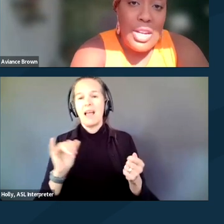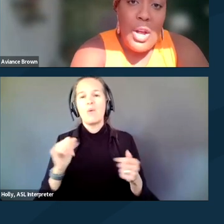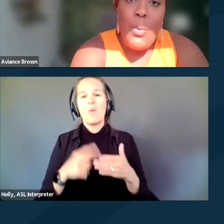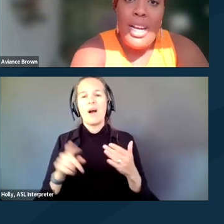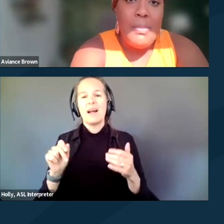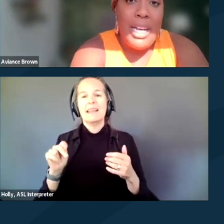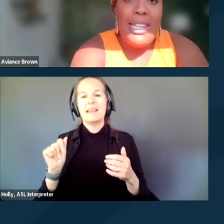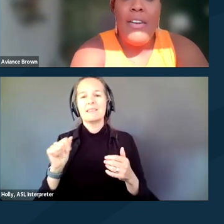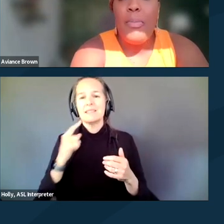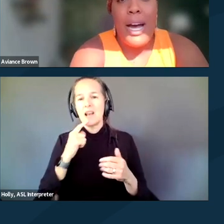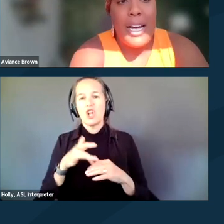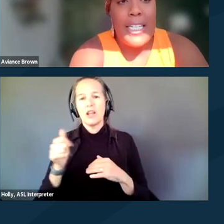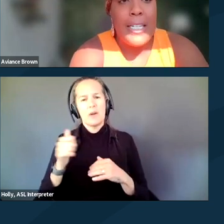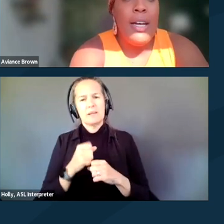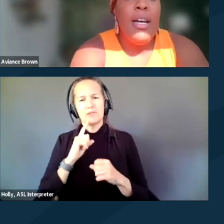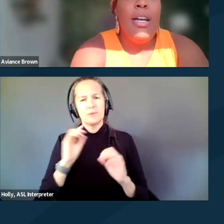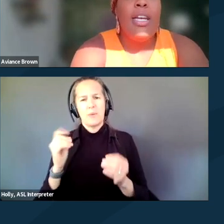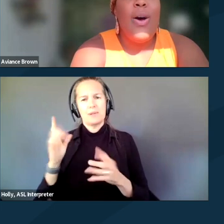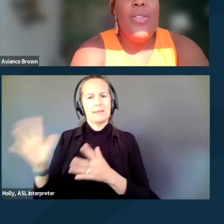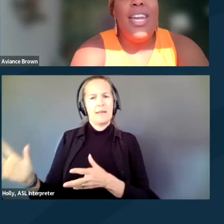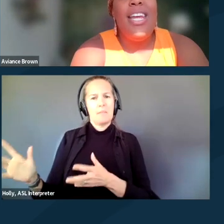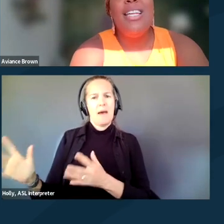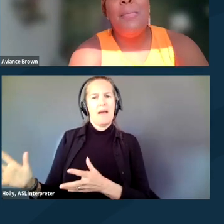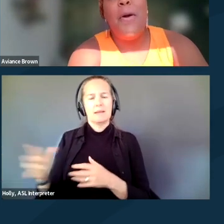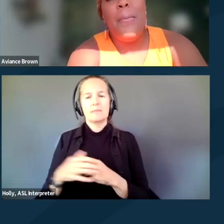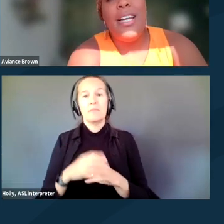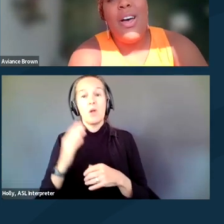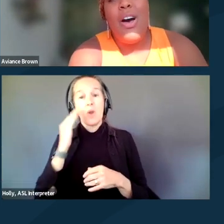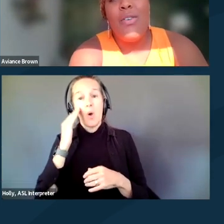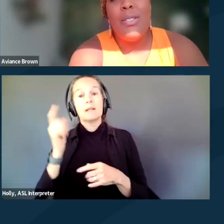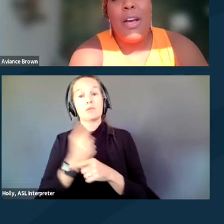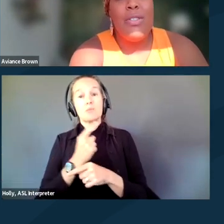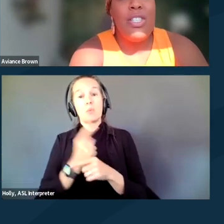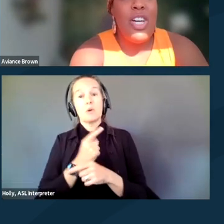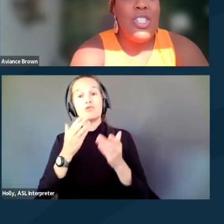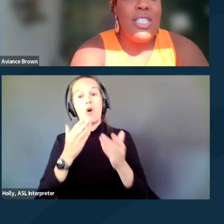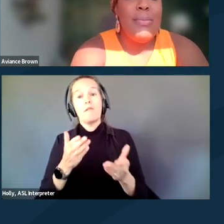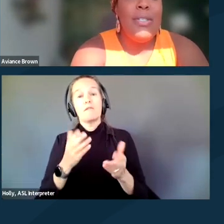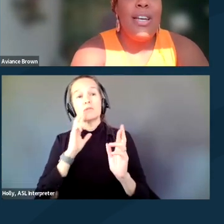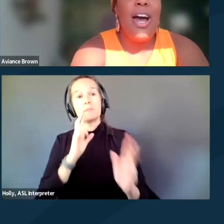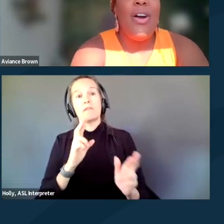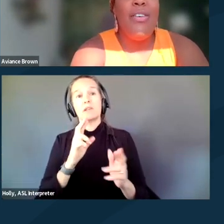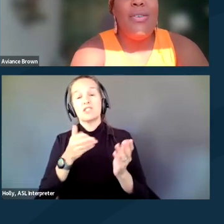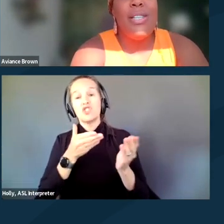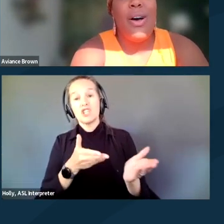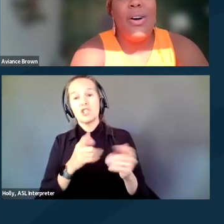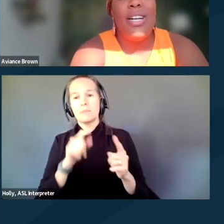that no one is being left behind. Know that it is appropriate to offer respectful suggestions, but do not hurry folks along